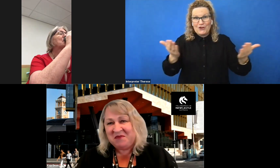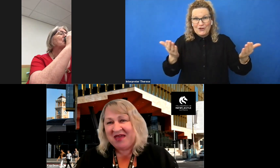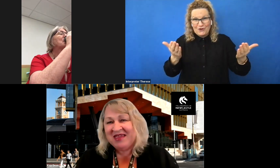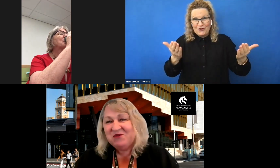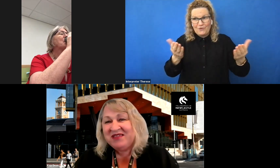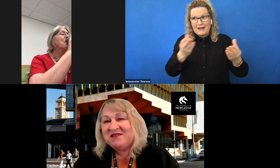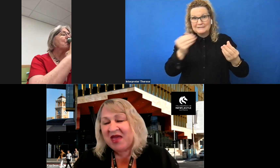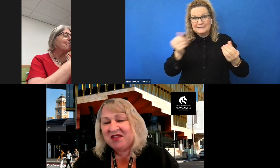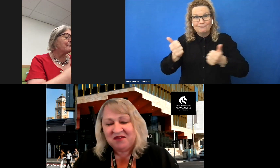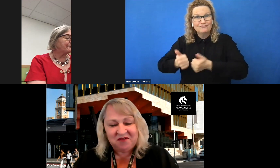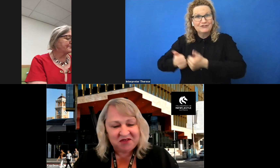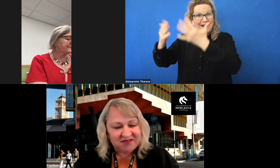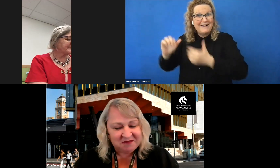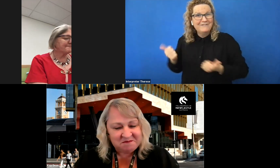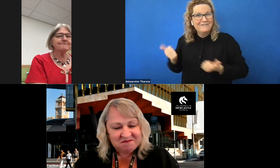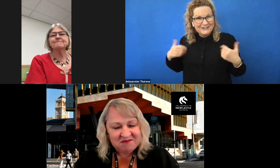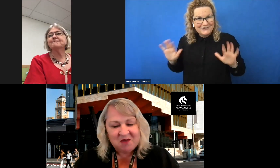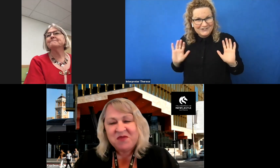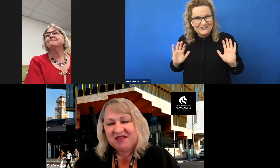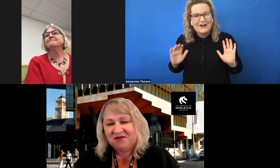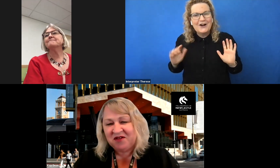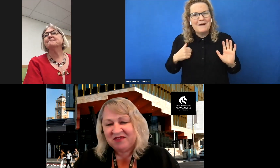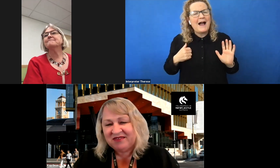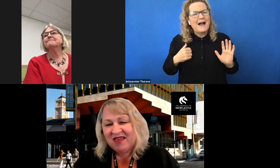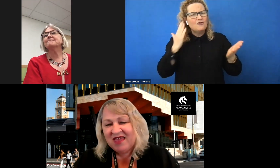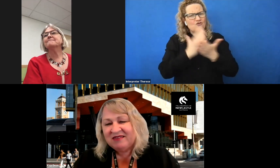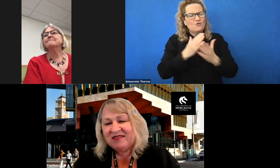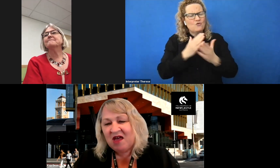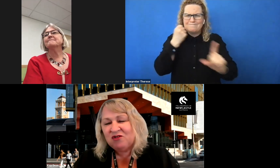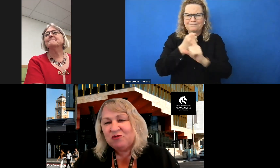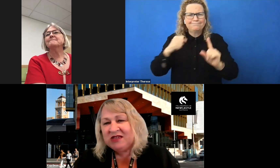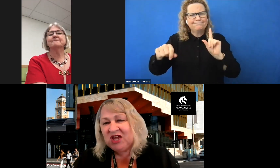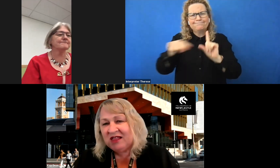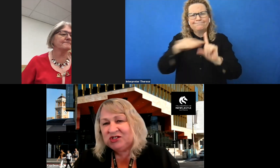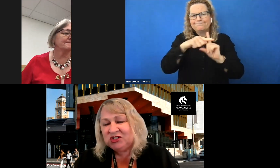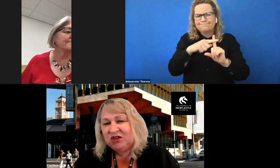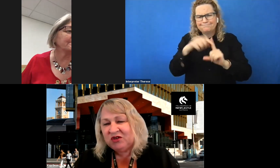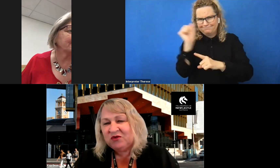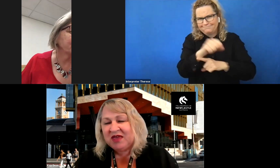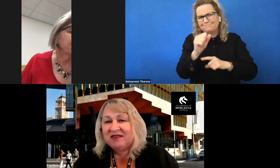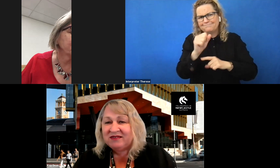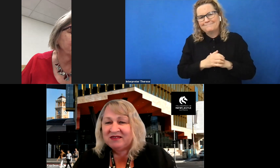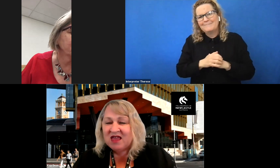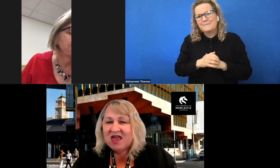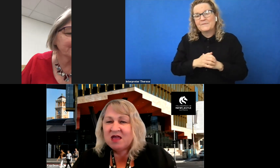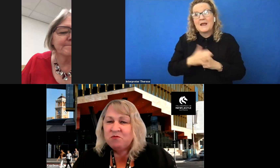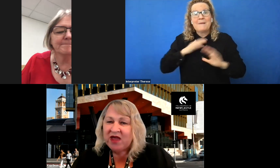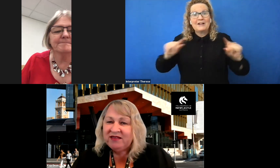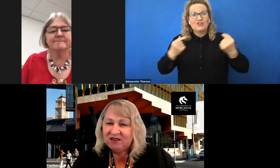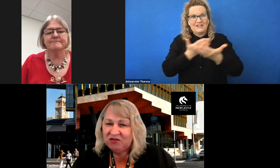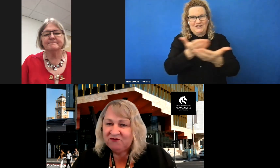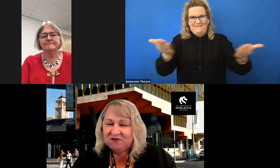but we did make a difference, a big difference. So, look, my challenge to you is embrace the